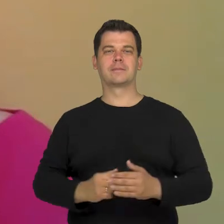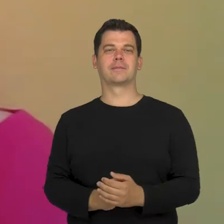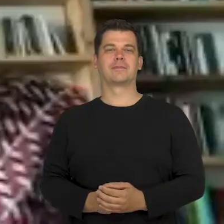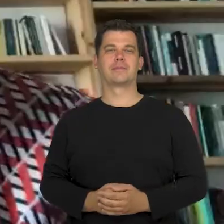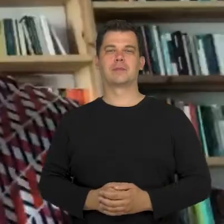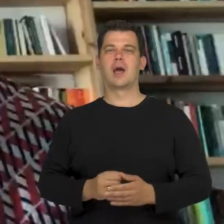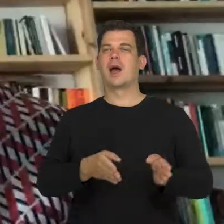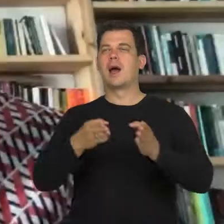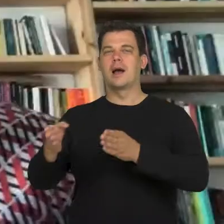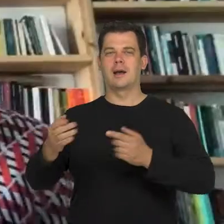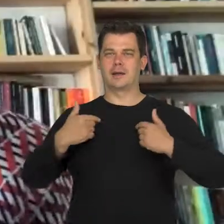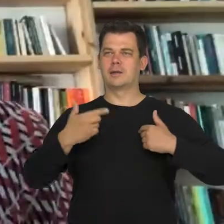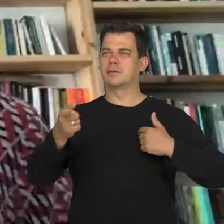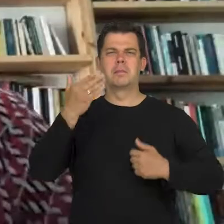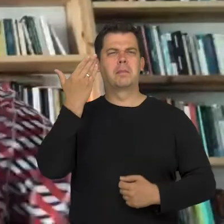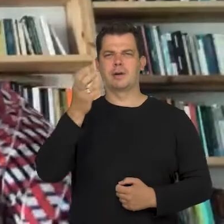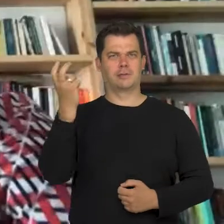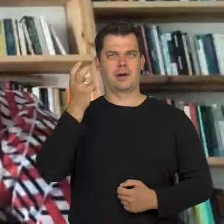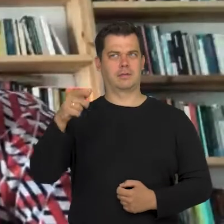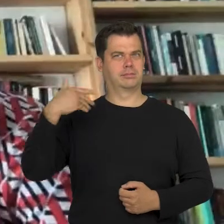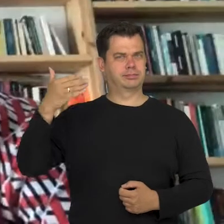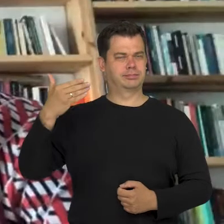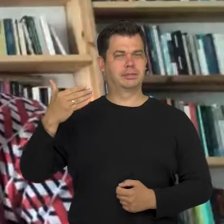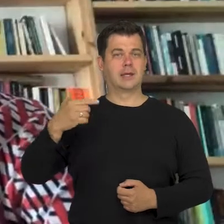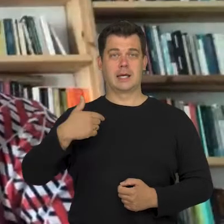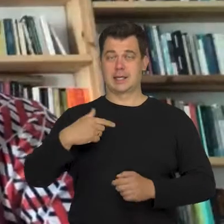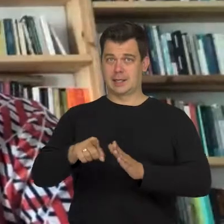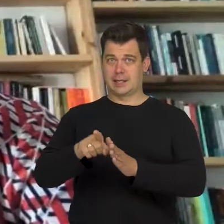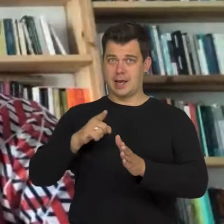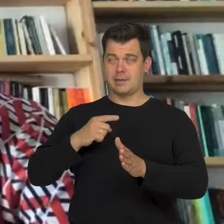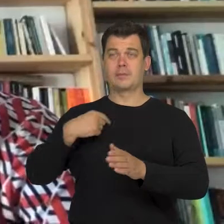You said something very Interesting, Kasia because, to me, that staring